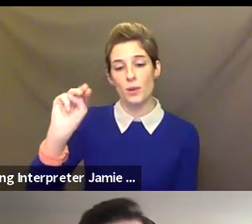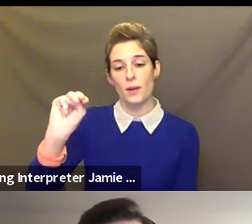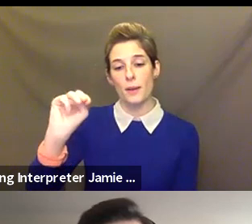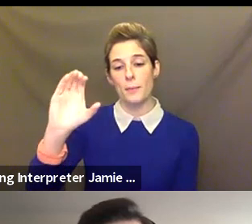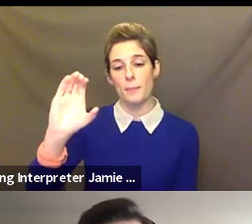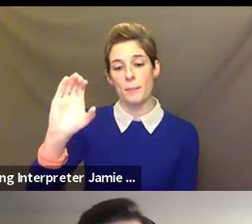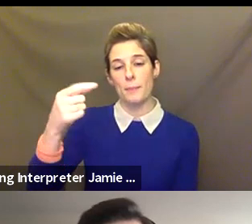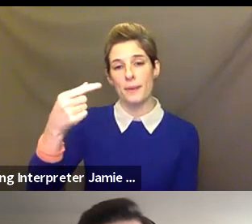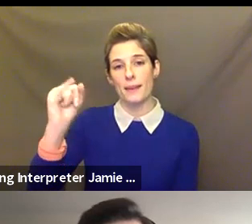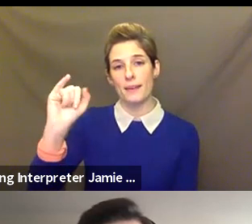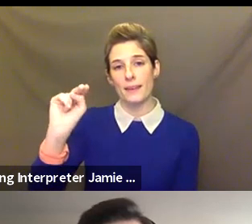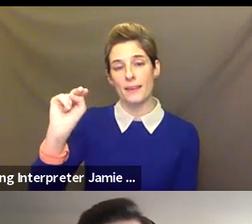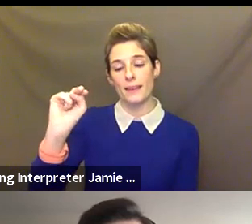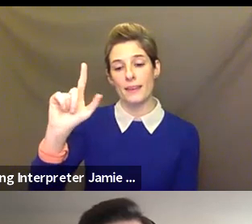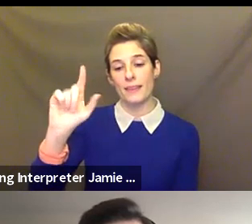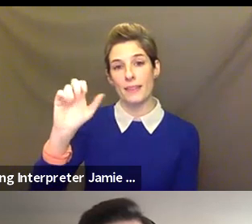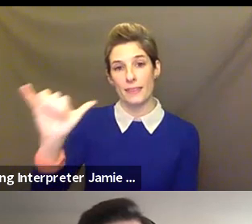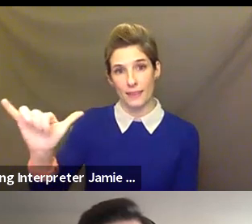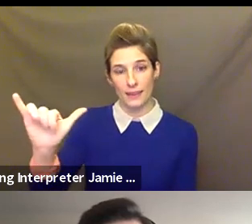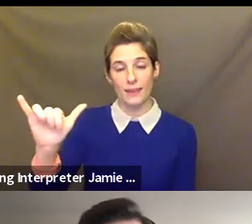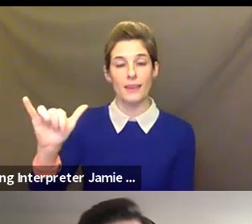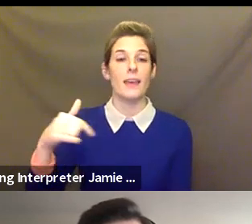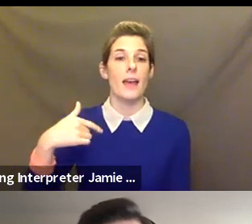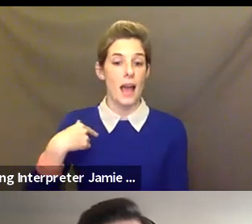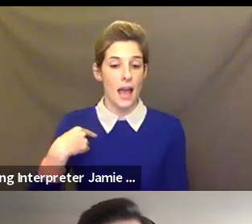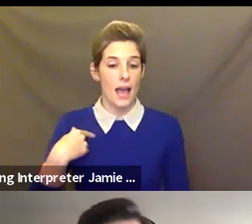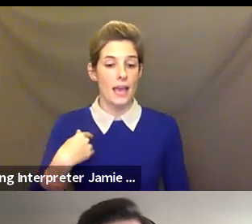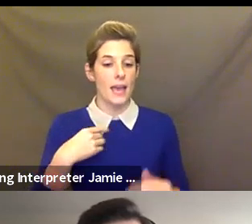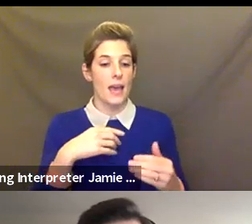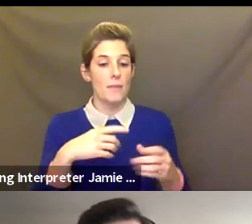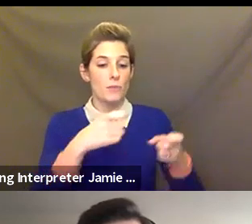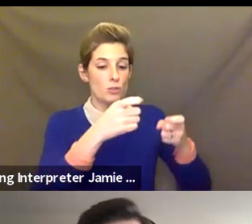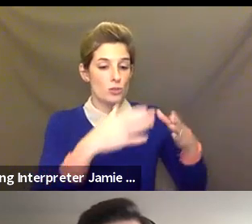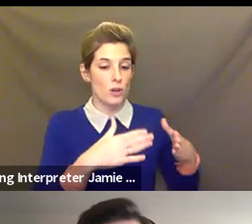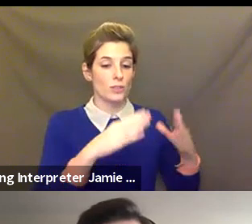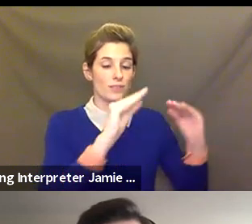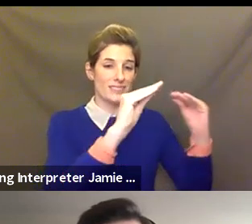of Teaching and Learning for Roundabout Theatre Company, as well as the Managing Director of Trusty Sidekick Theatre Company.